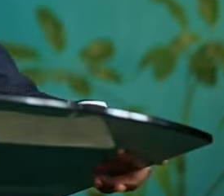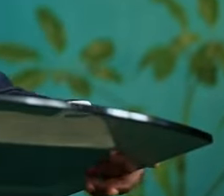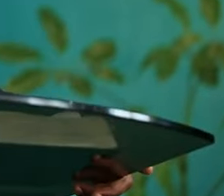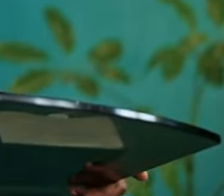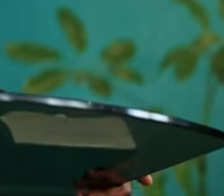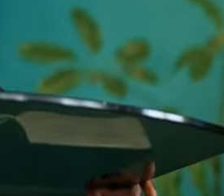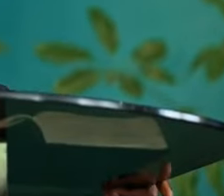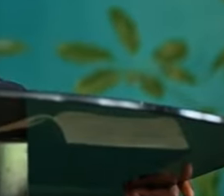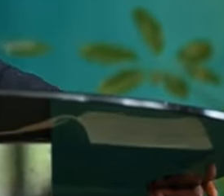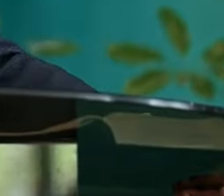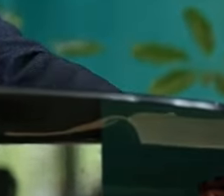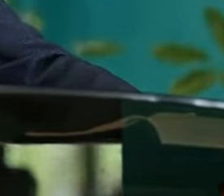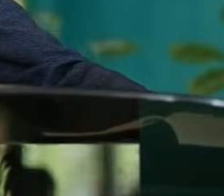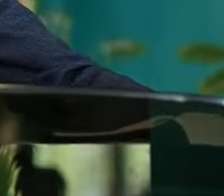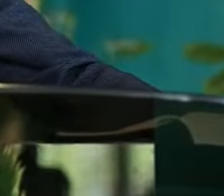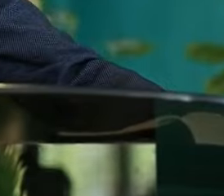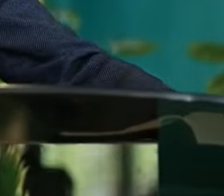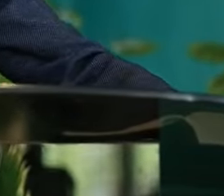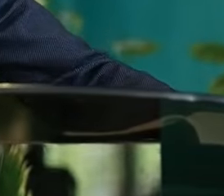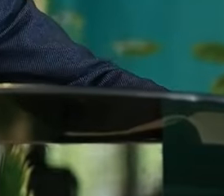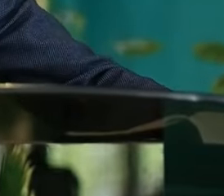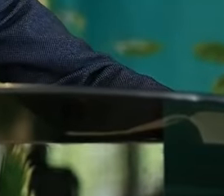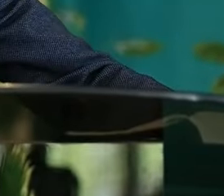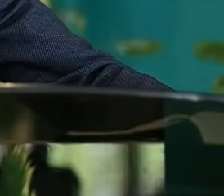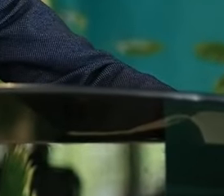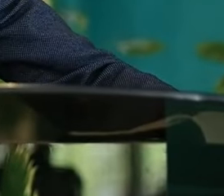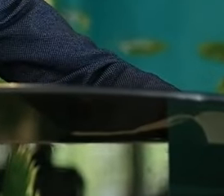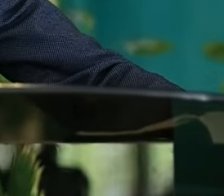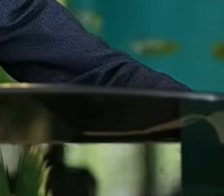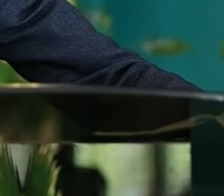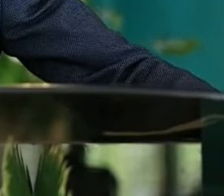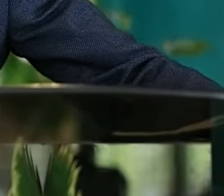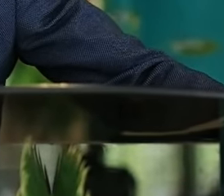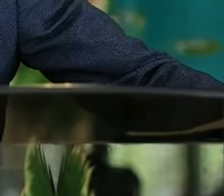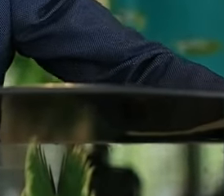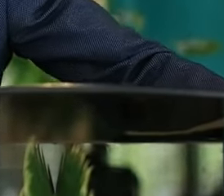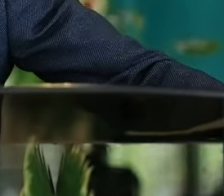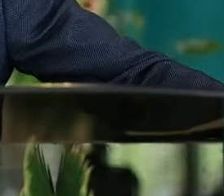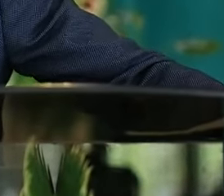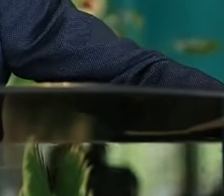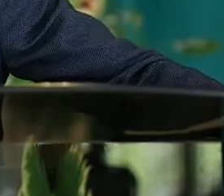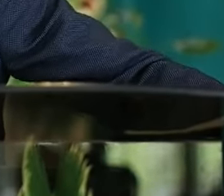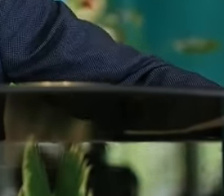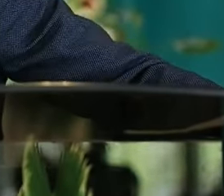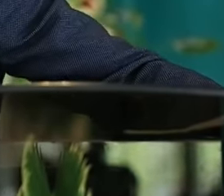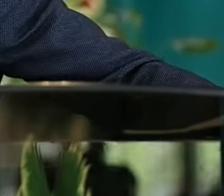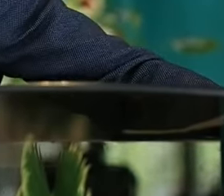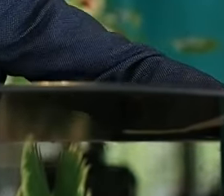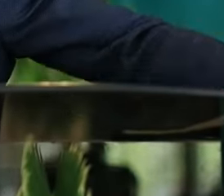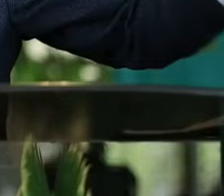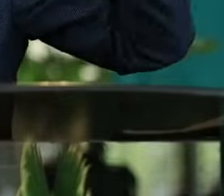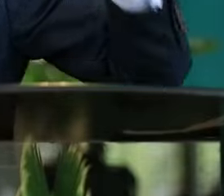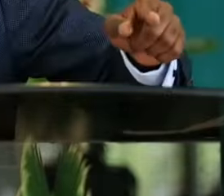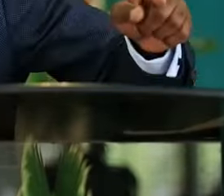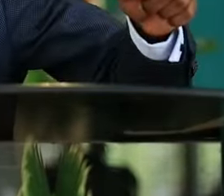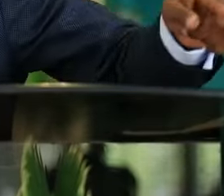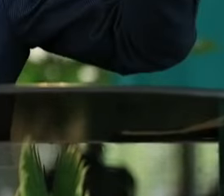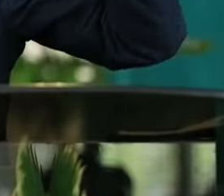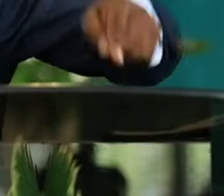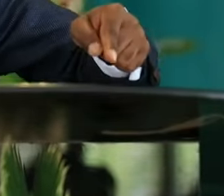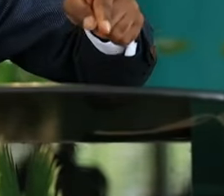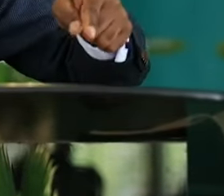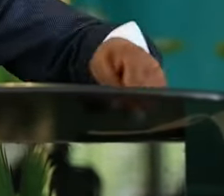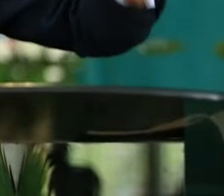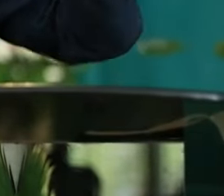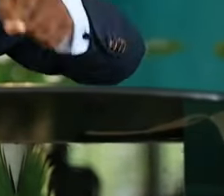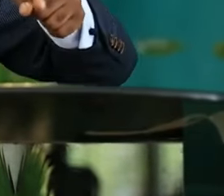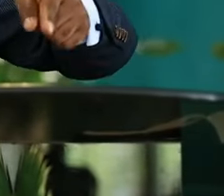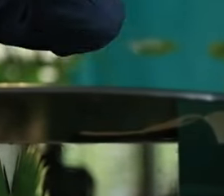in who in Christ Jesus no no no no church member today should be looking for the pastor for pastor